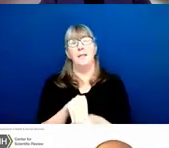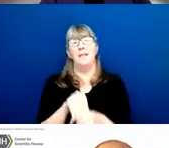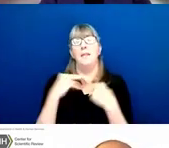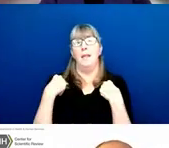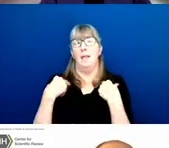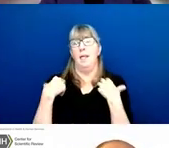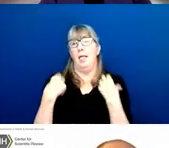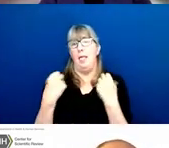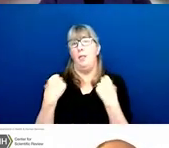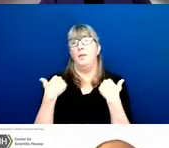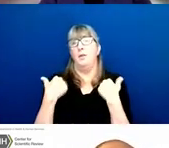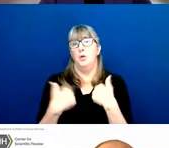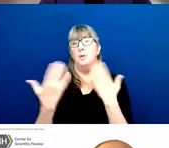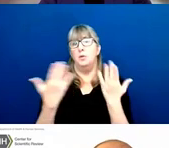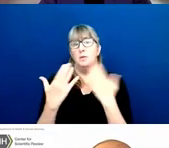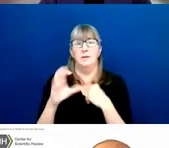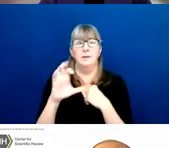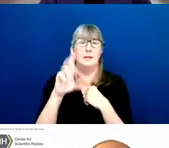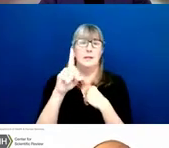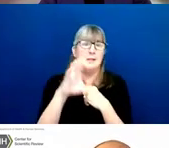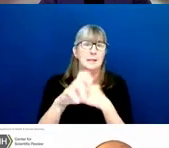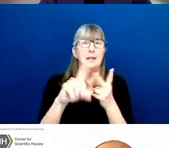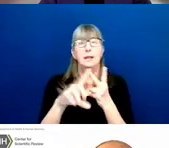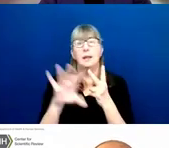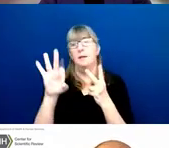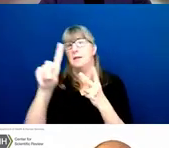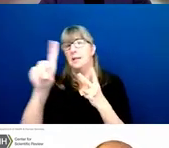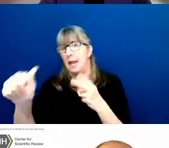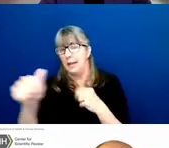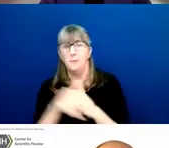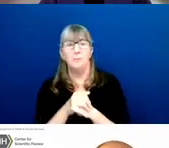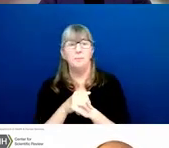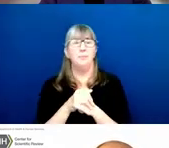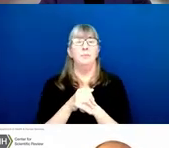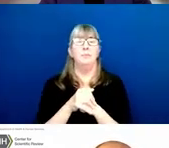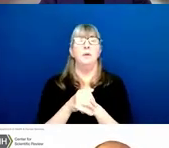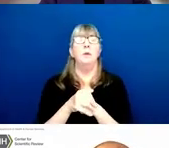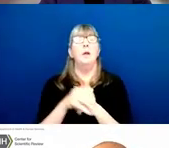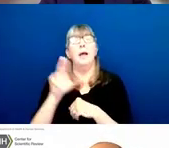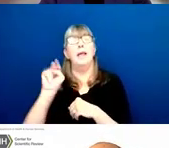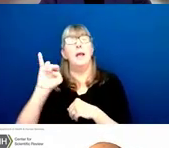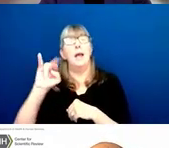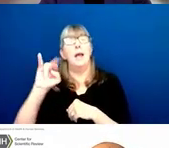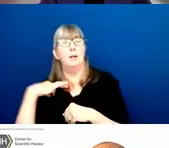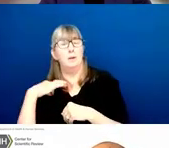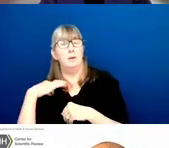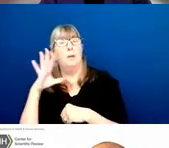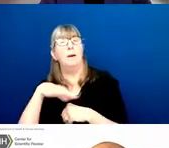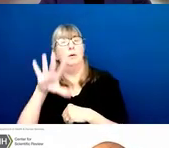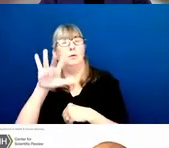such as the CDC and the FDA. Of the NIH applications, about 25 percent are destined for review